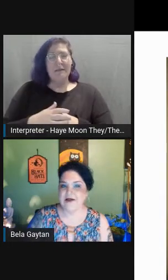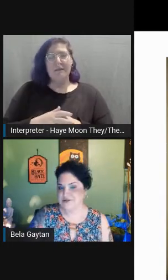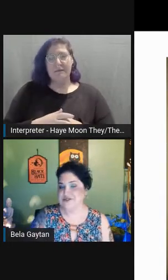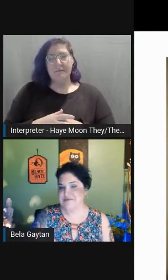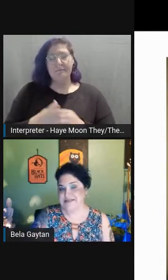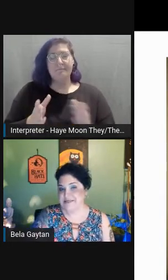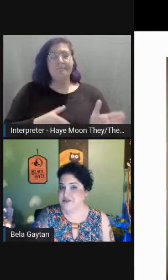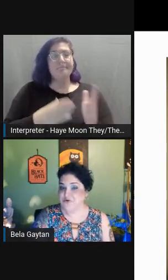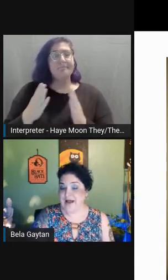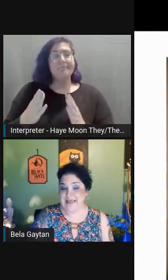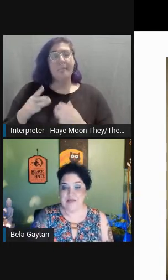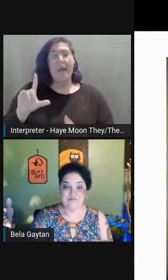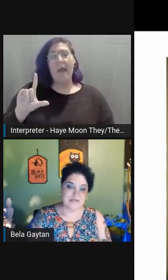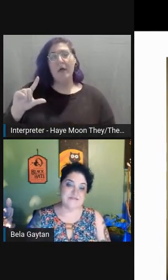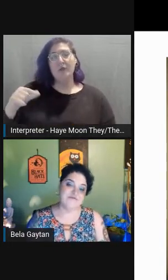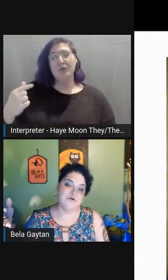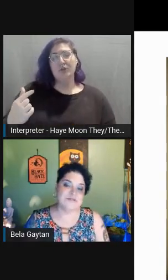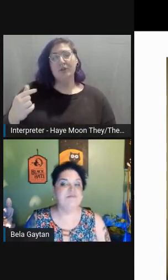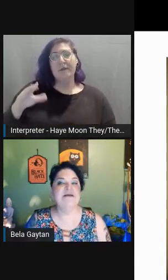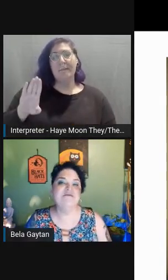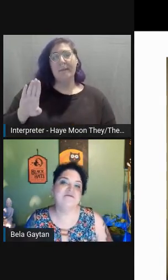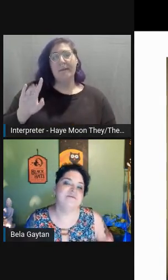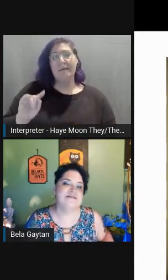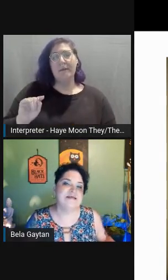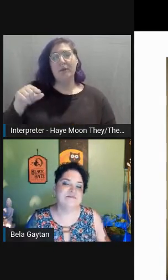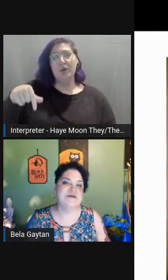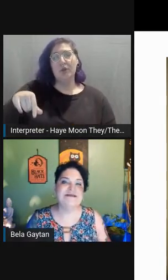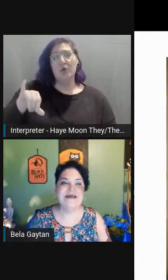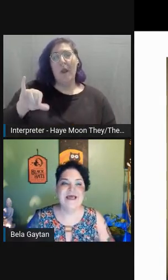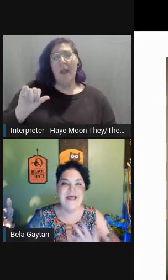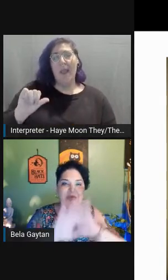LGBTQIA+ folks benefit from accessibility.